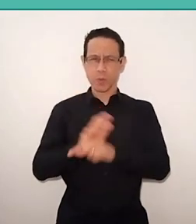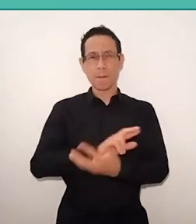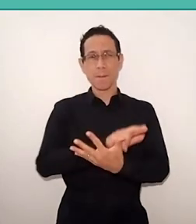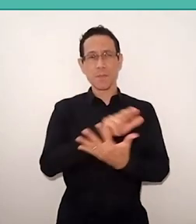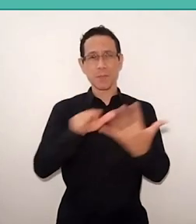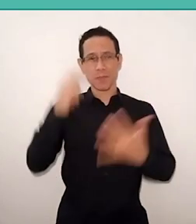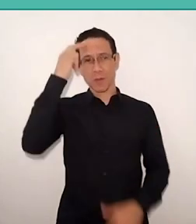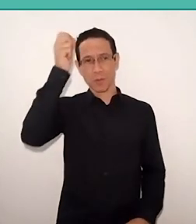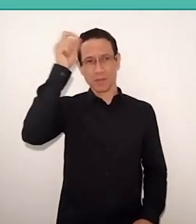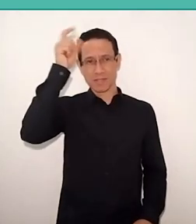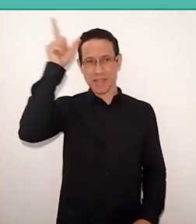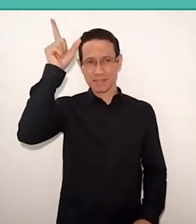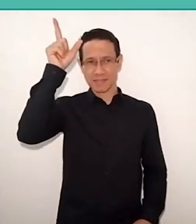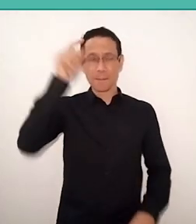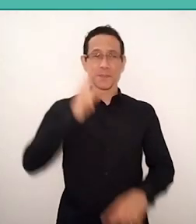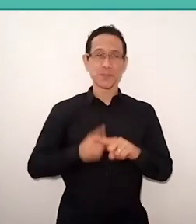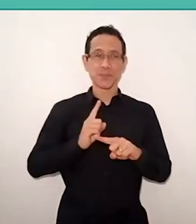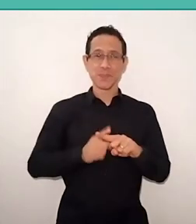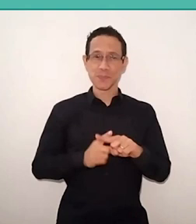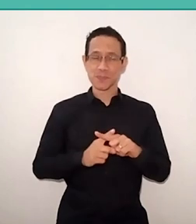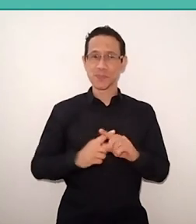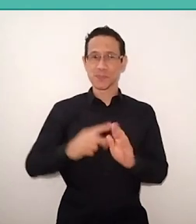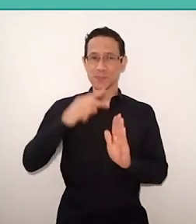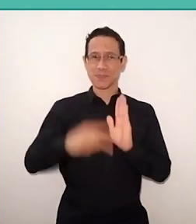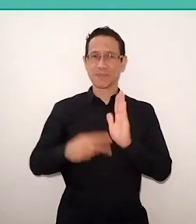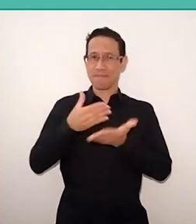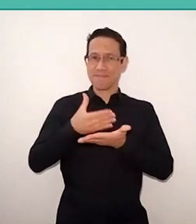because when I read the initials works of Paulo Freire,